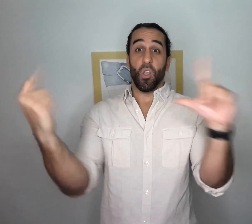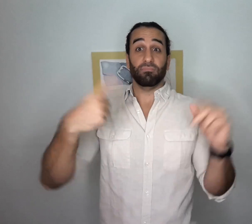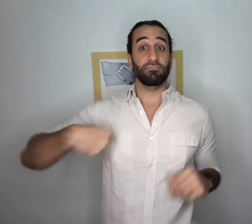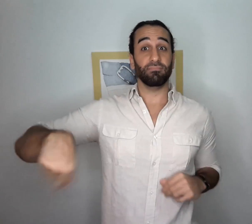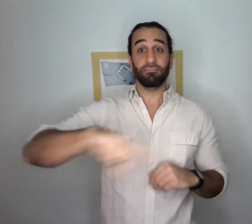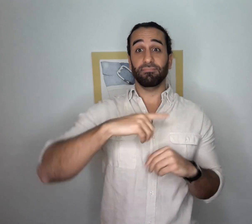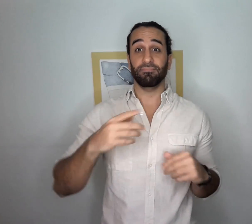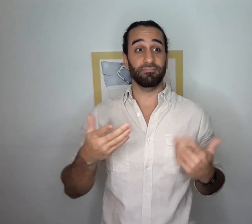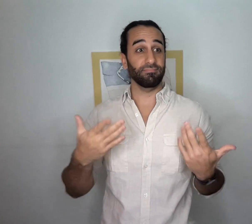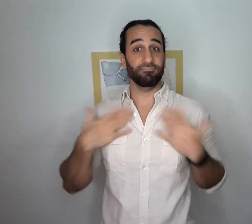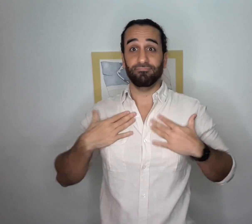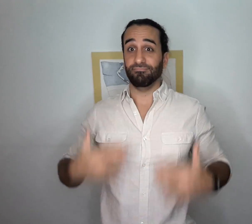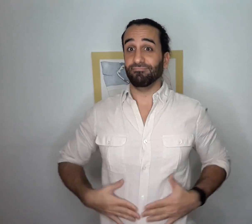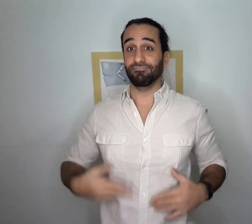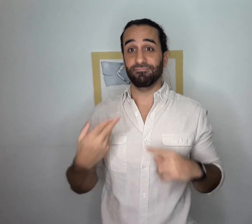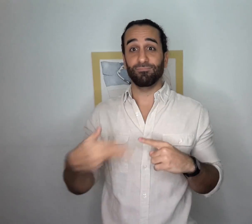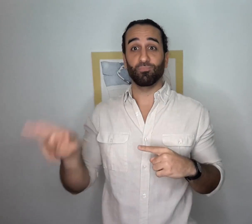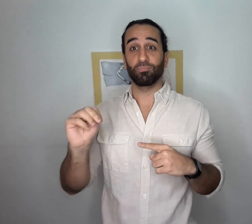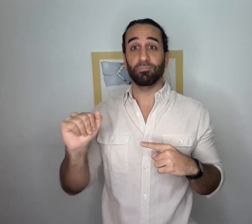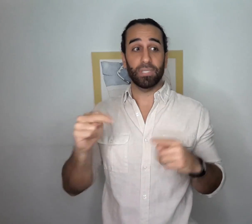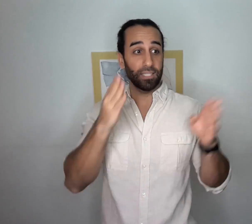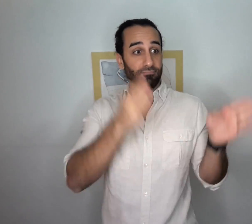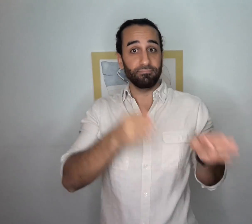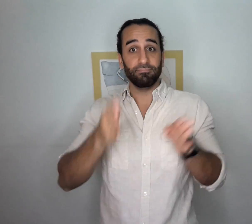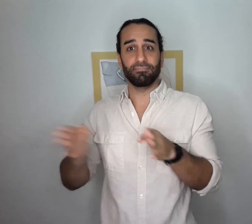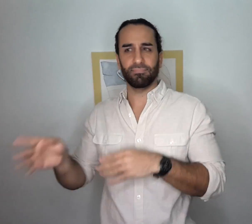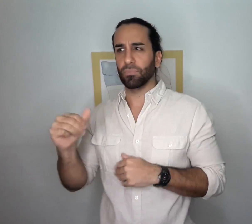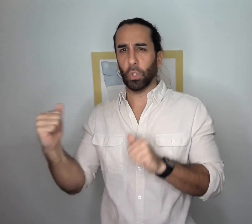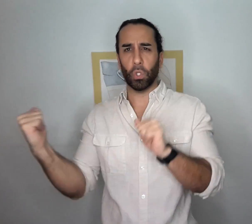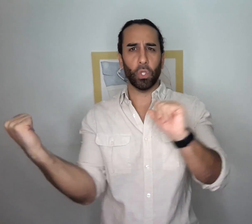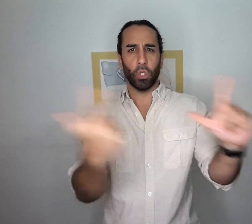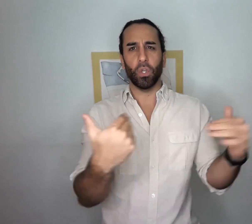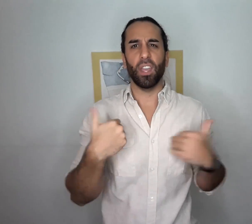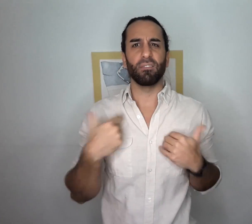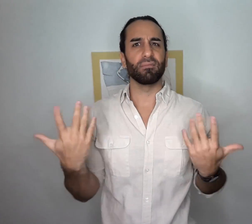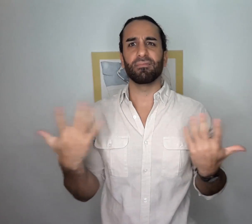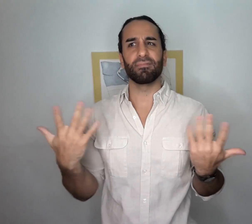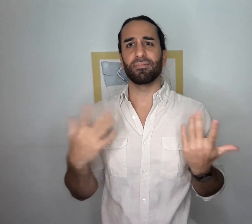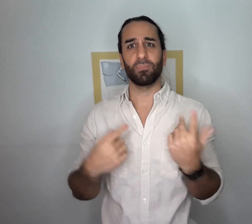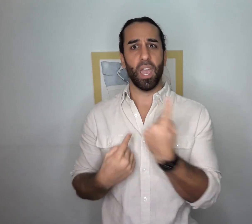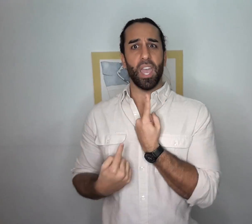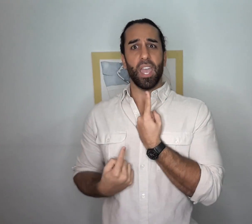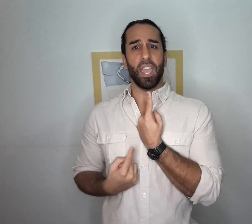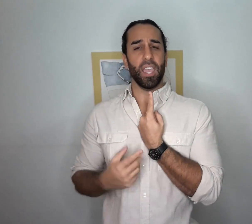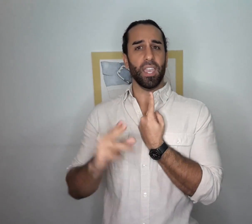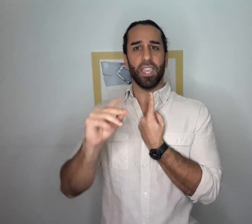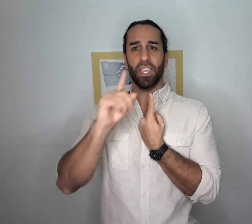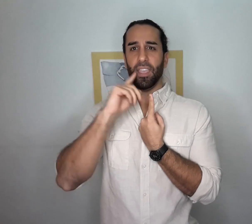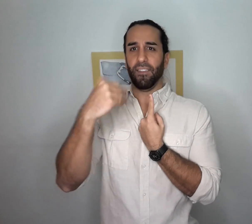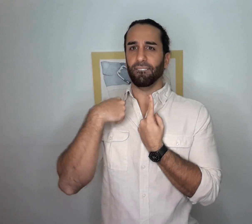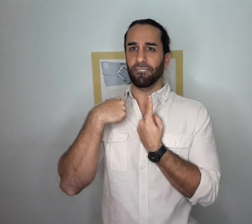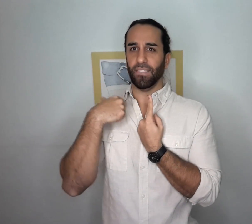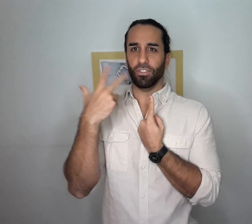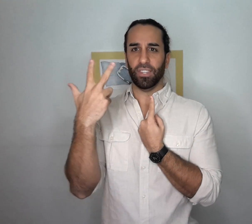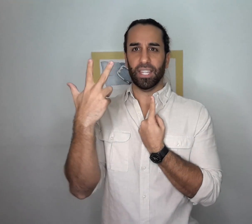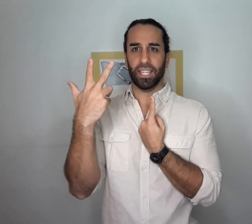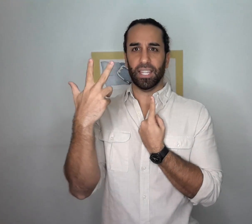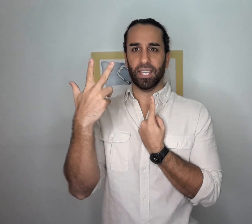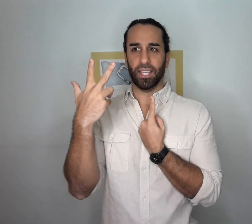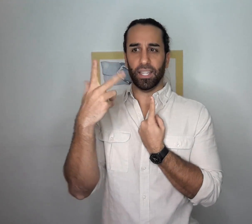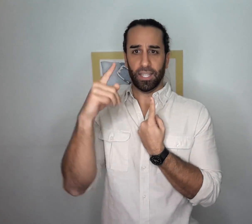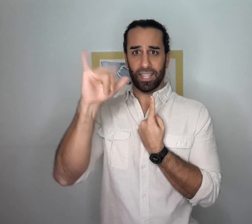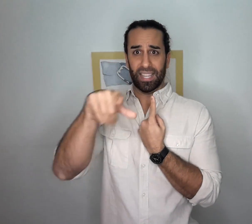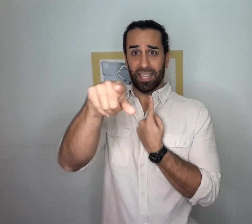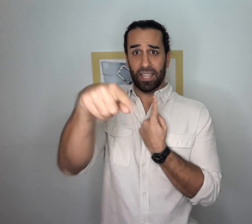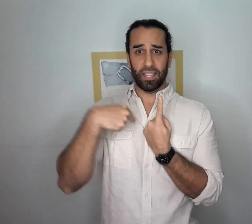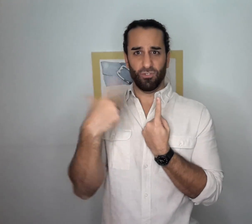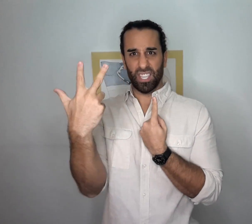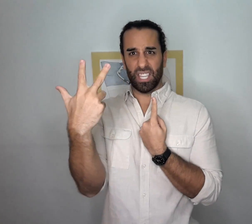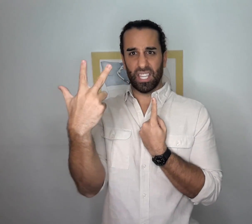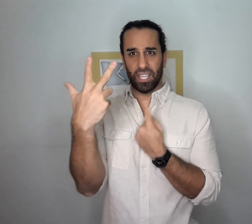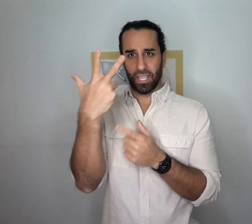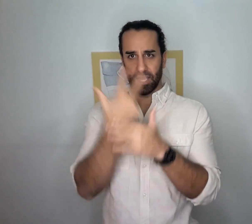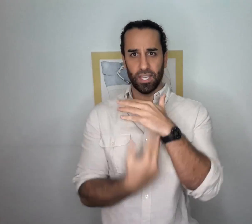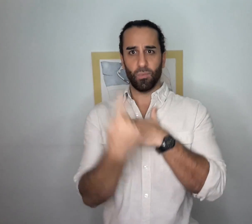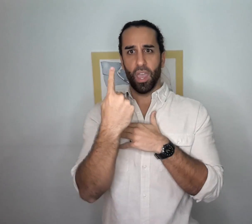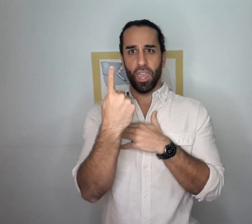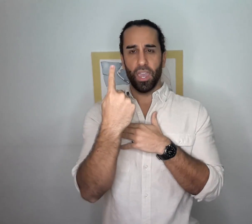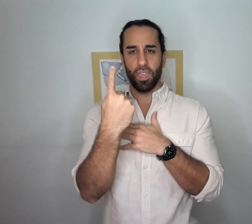As a human race, we all as individuals embody not one, but three facets or stages to our existence.